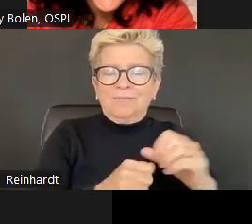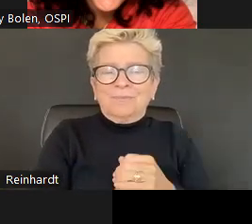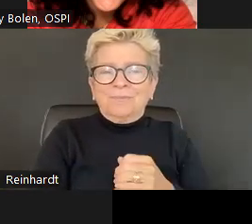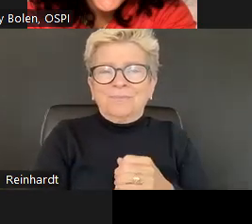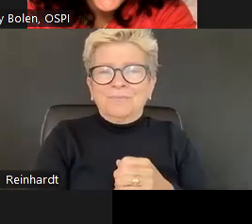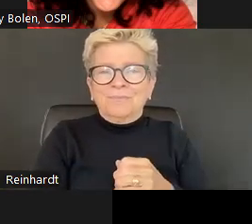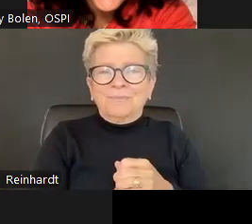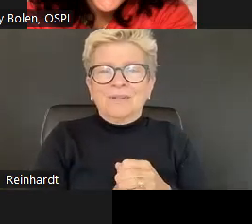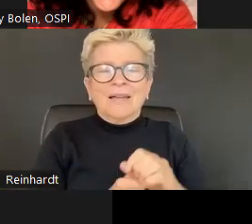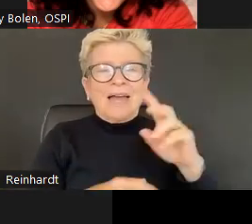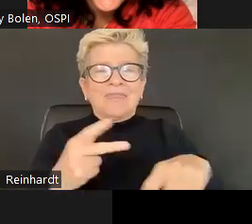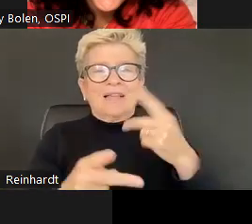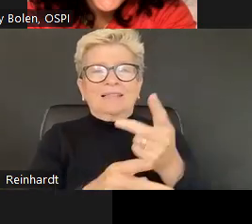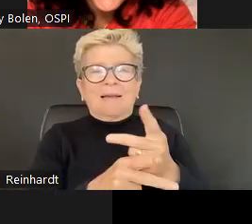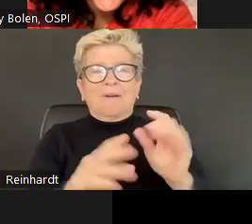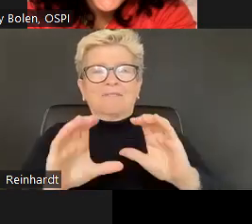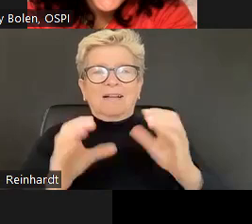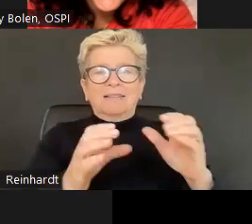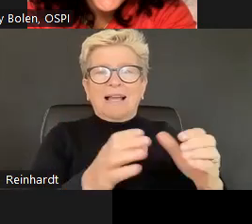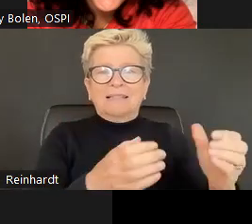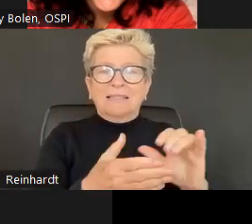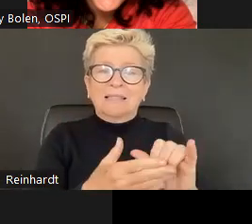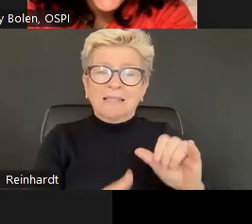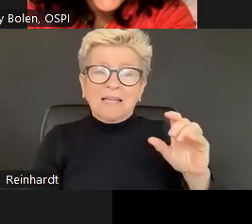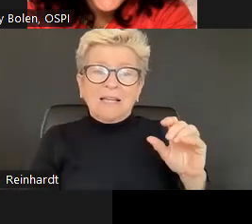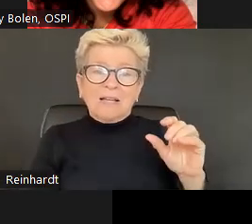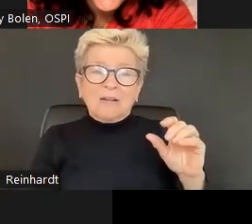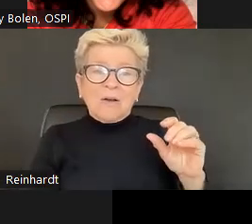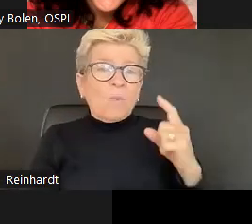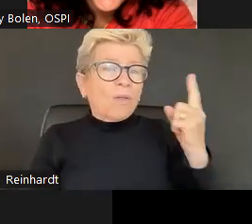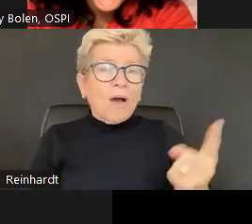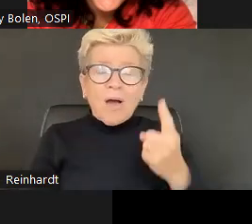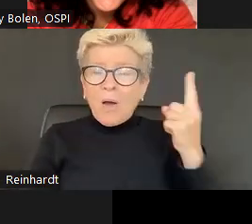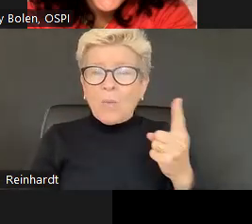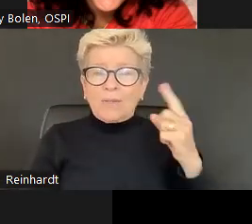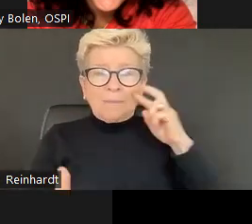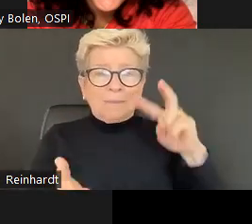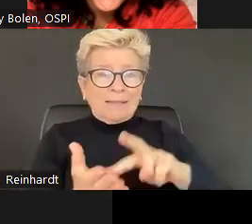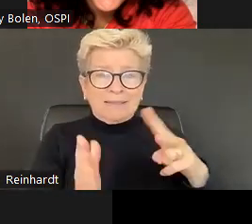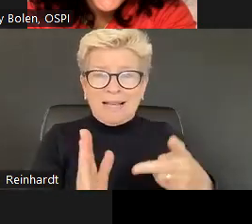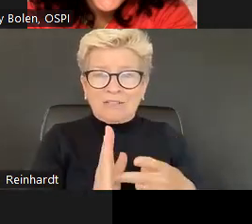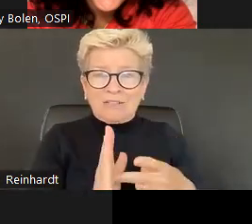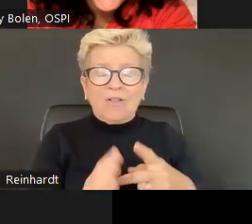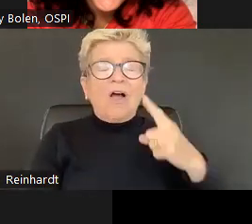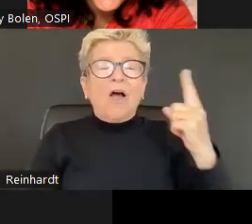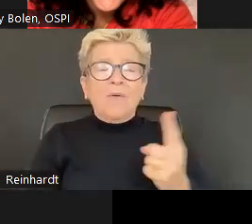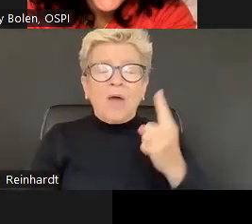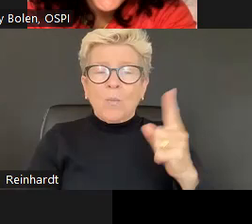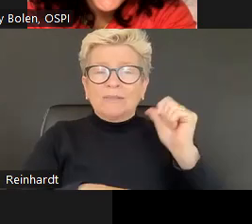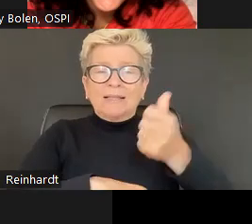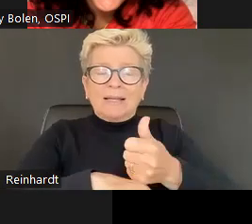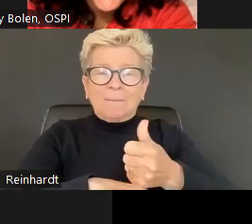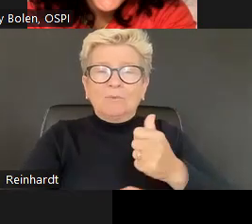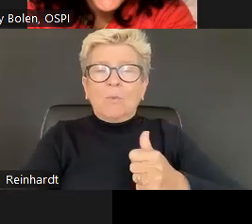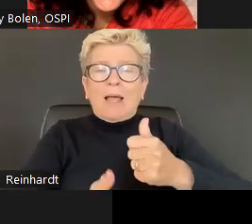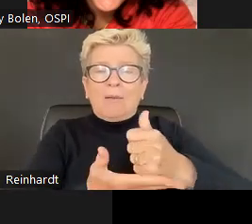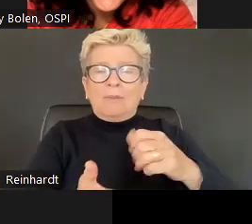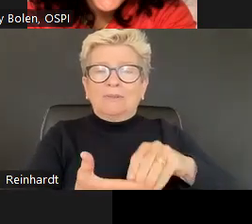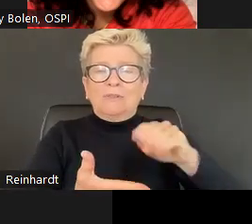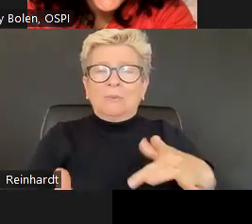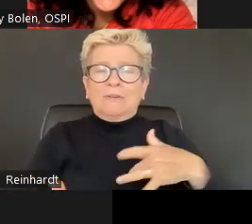and fostering community and care for one another.